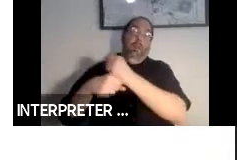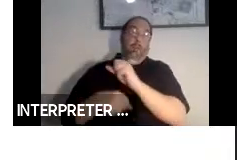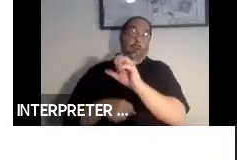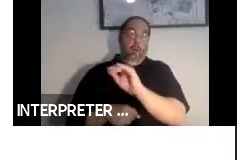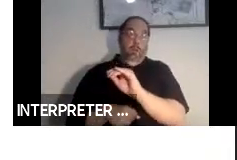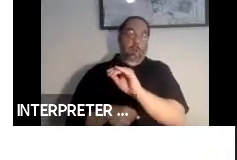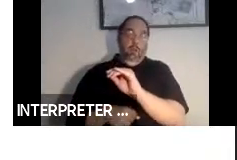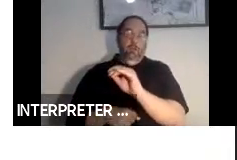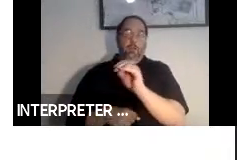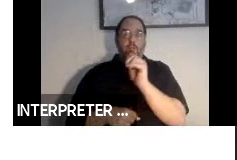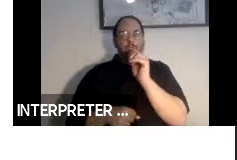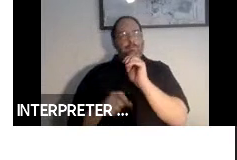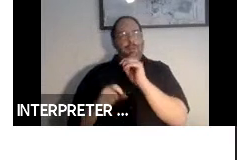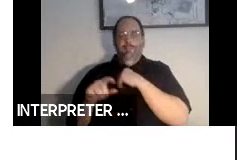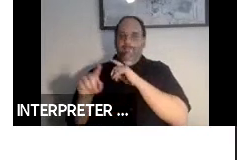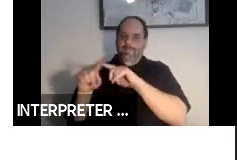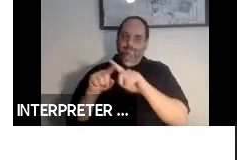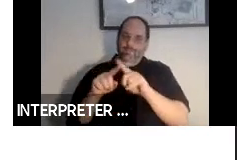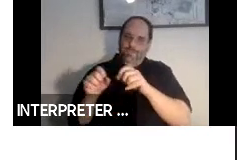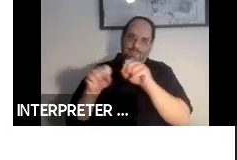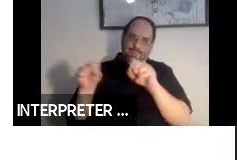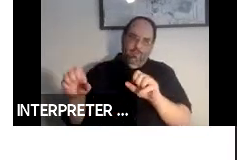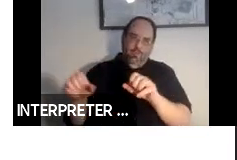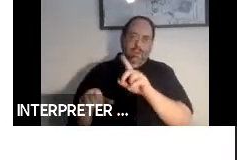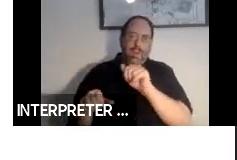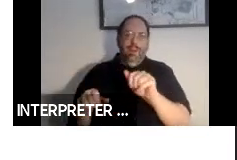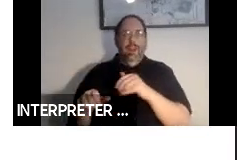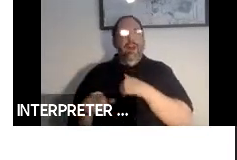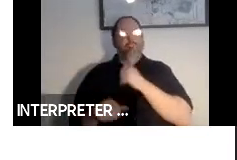differently. They all have proprietary APIs, as far as how to interact with their vehicles,